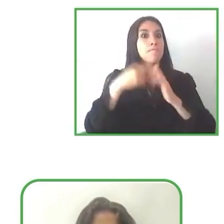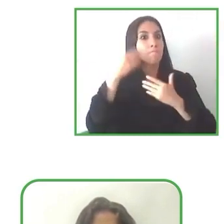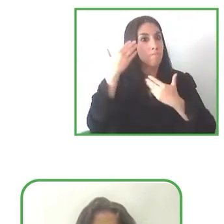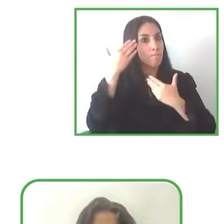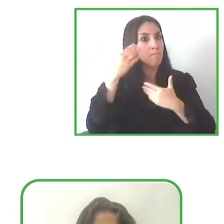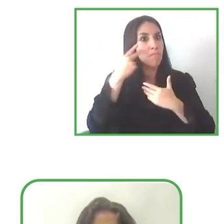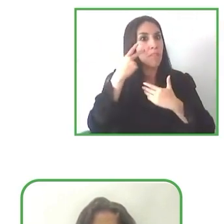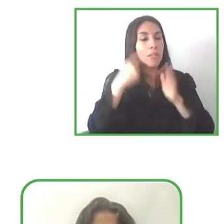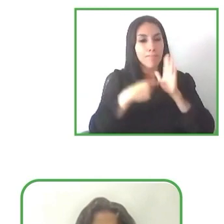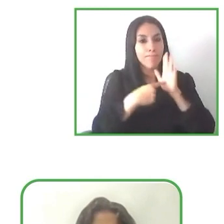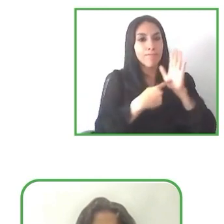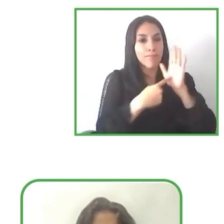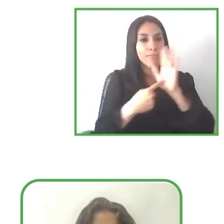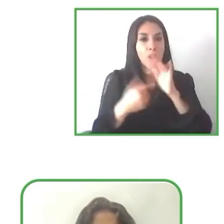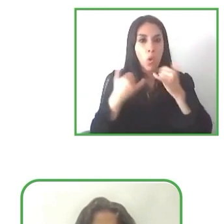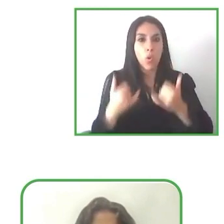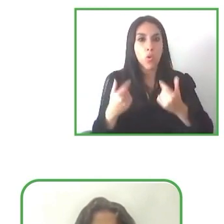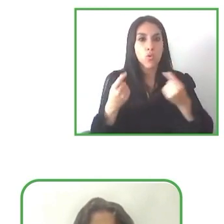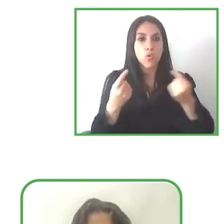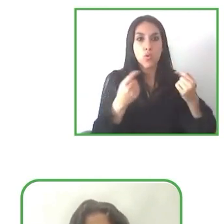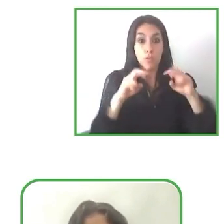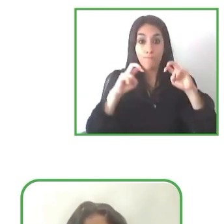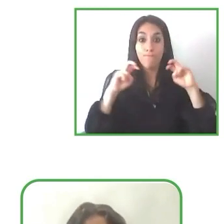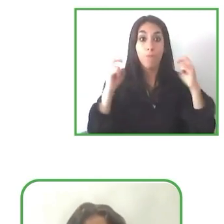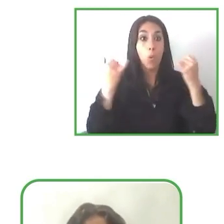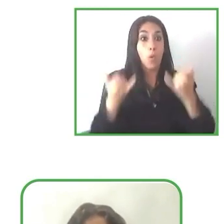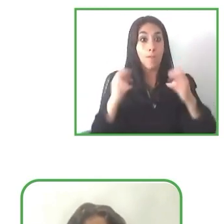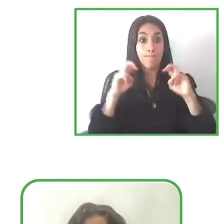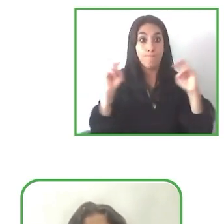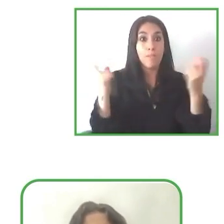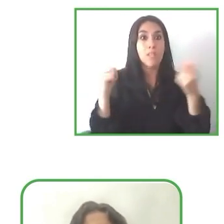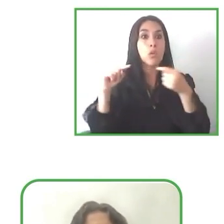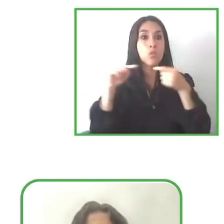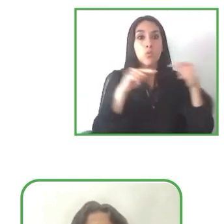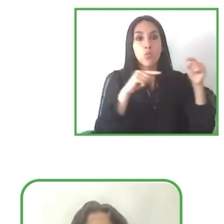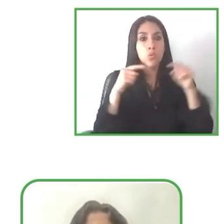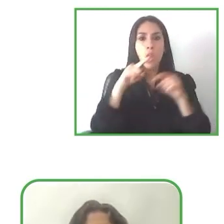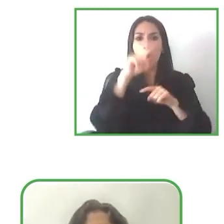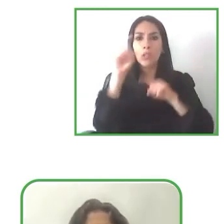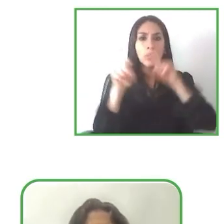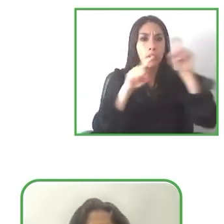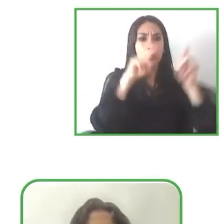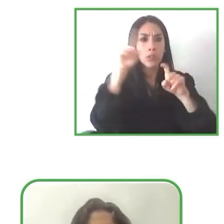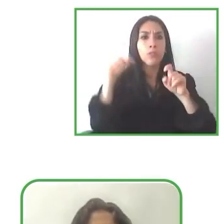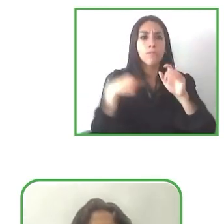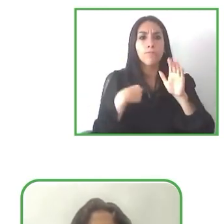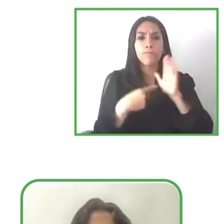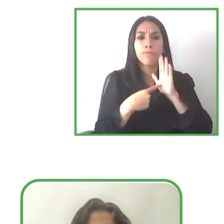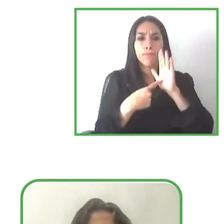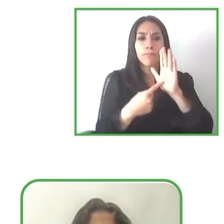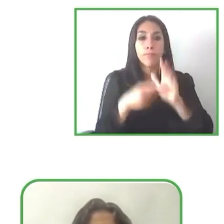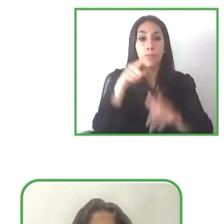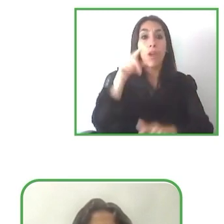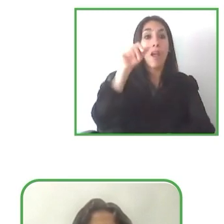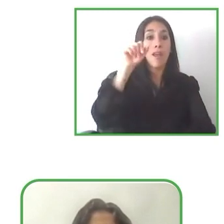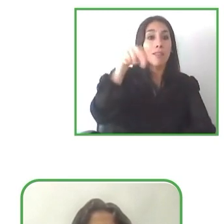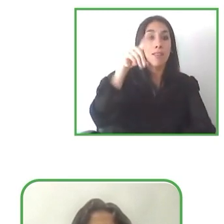Now we are going to start with a Q&A session. We're going to start with Andrés. Andrés, do you think the Latin American countries